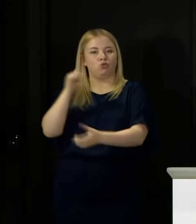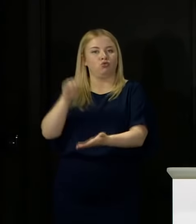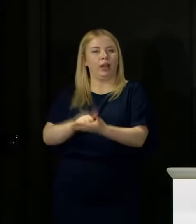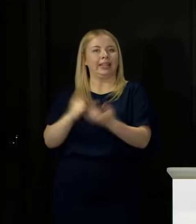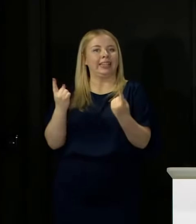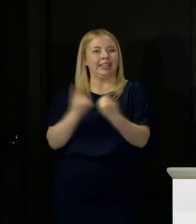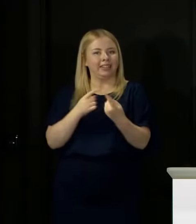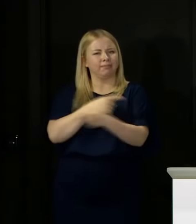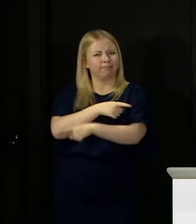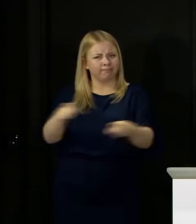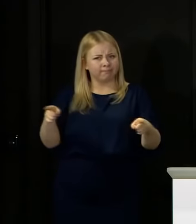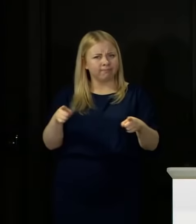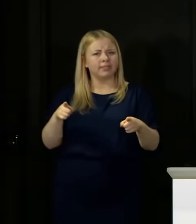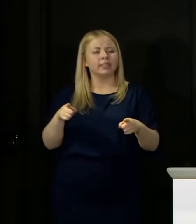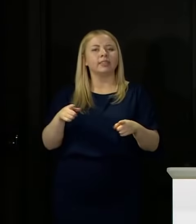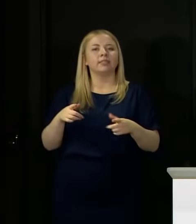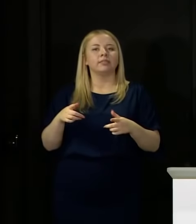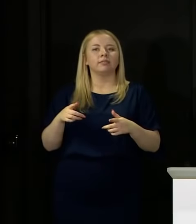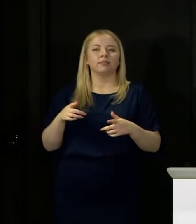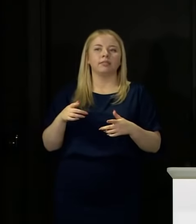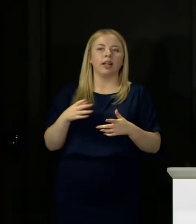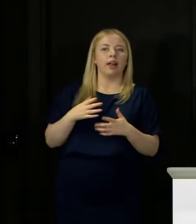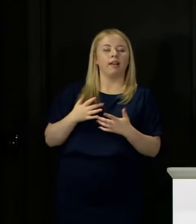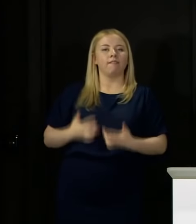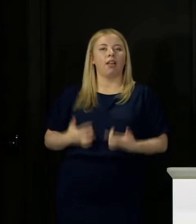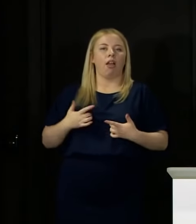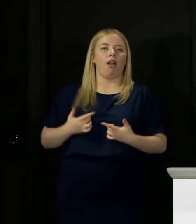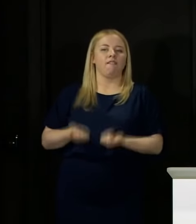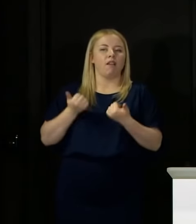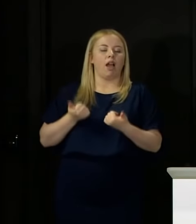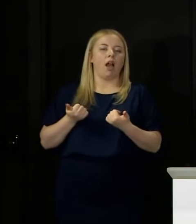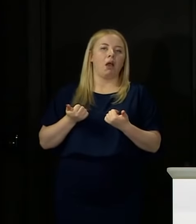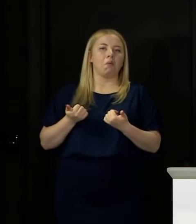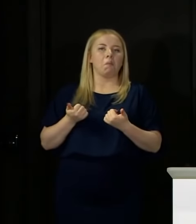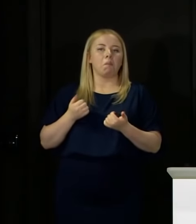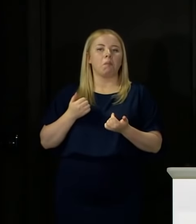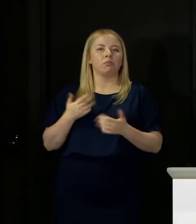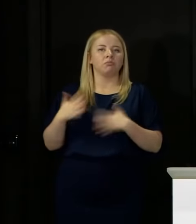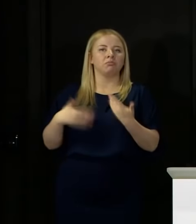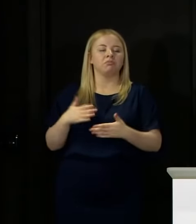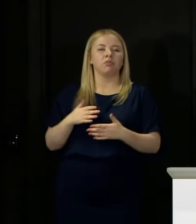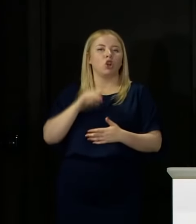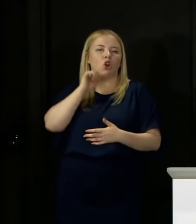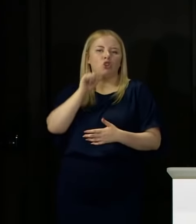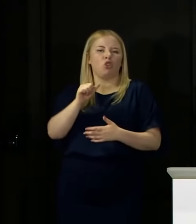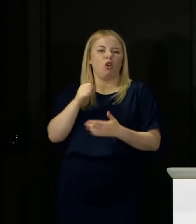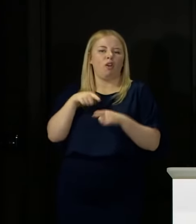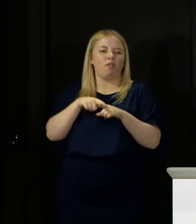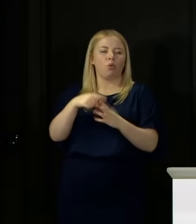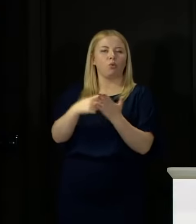To those who are not complying, either because they haven't perhaps taken the time to familiarise